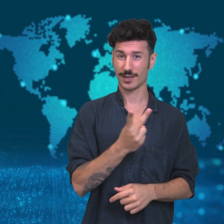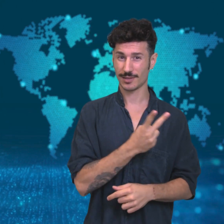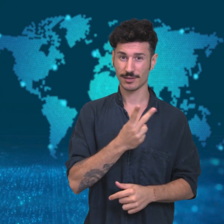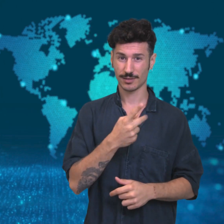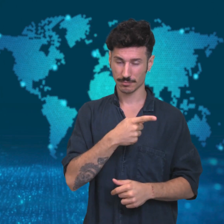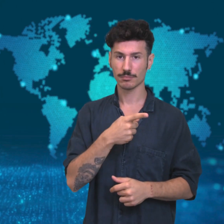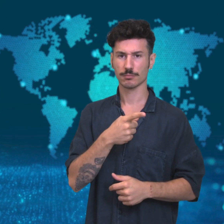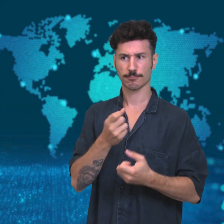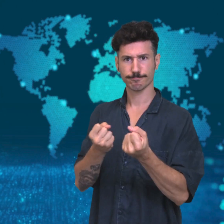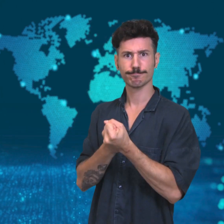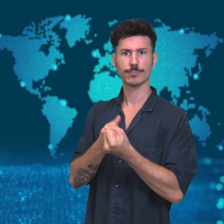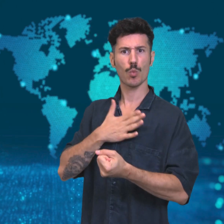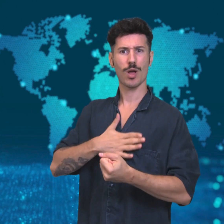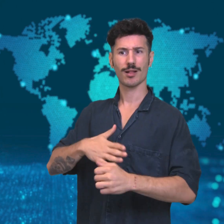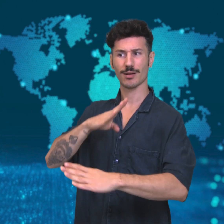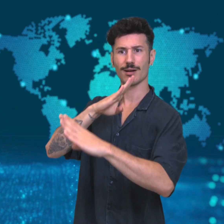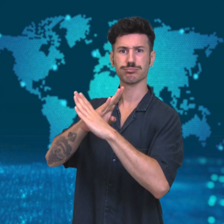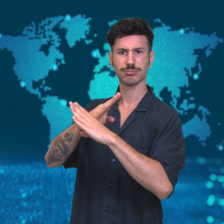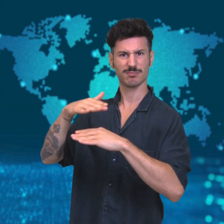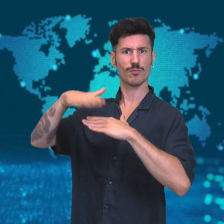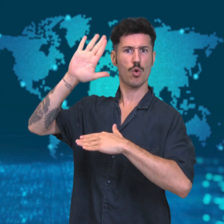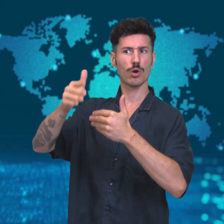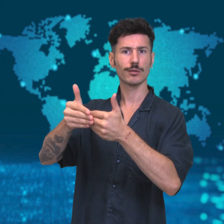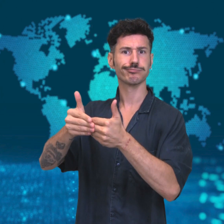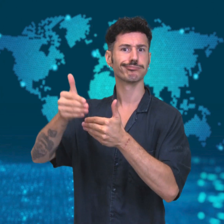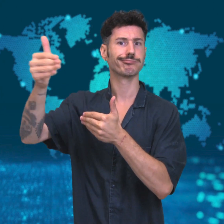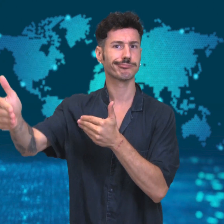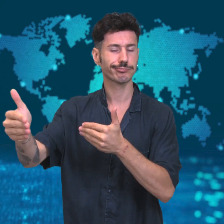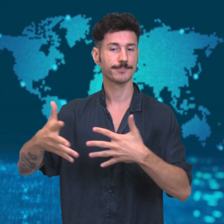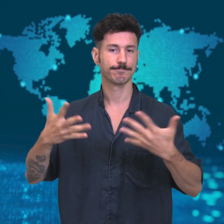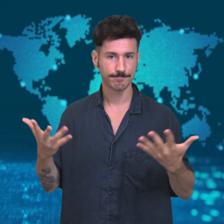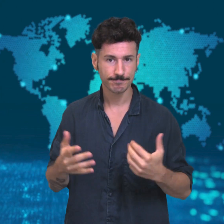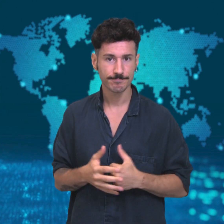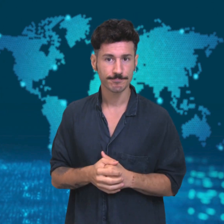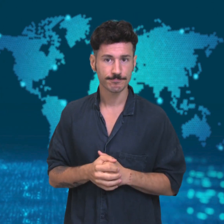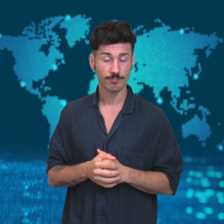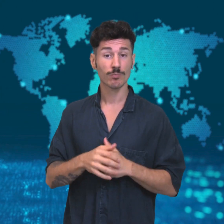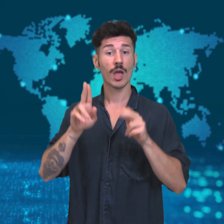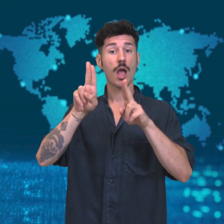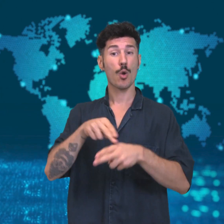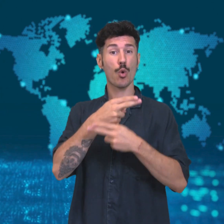while the US and the Dominican Republic asked that